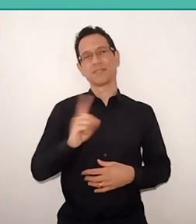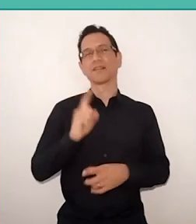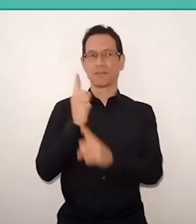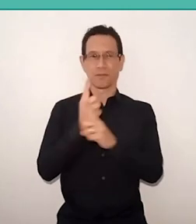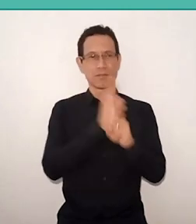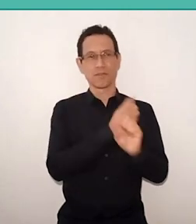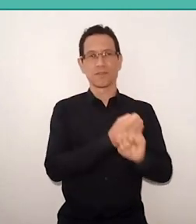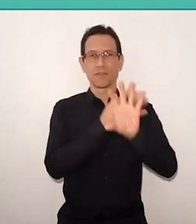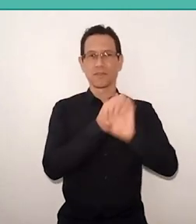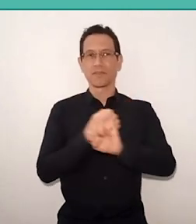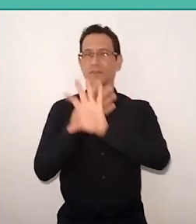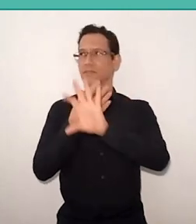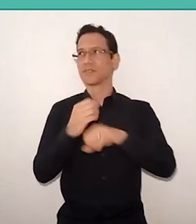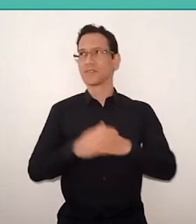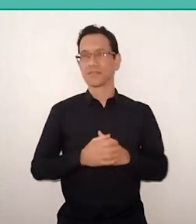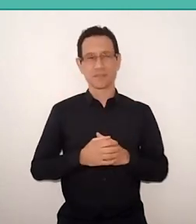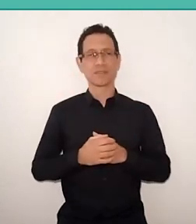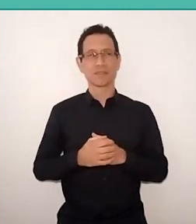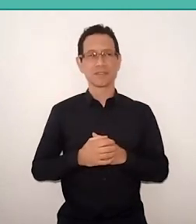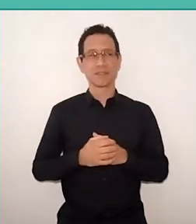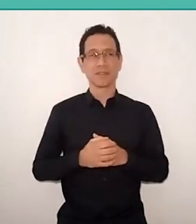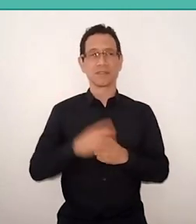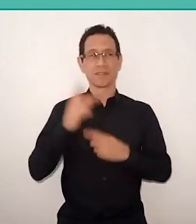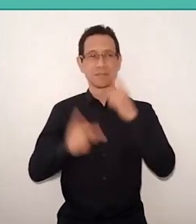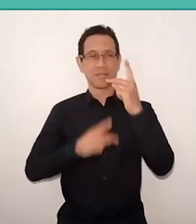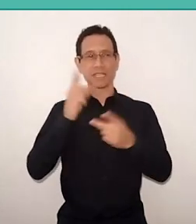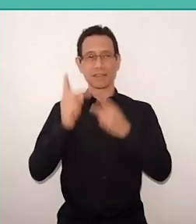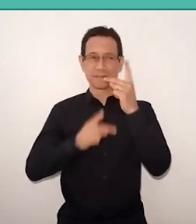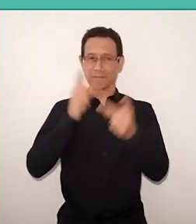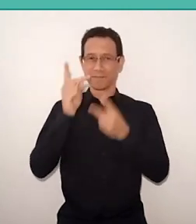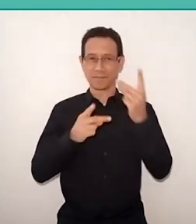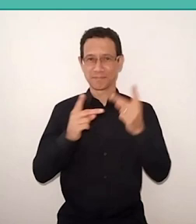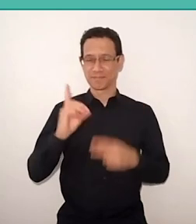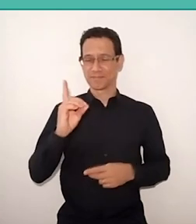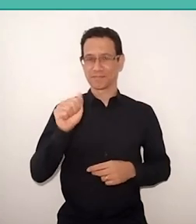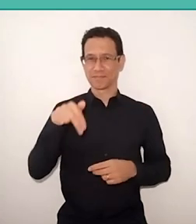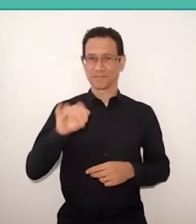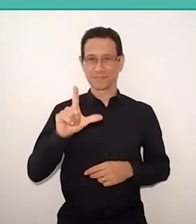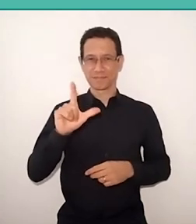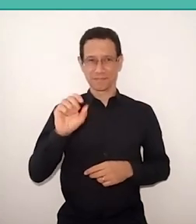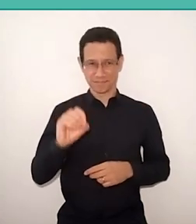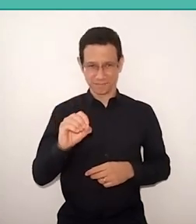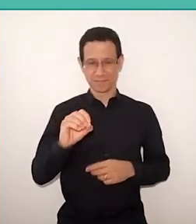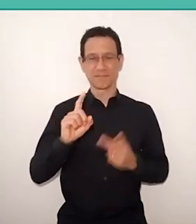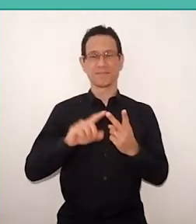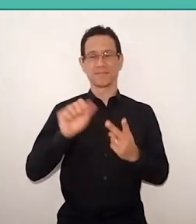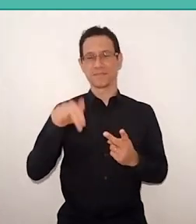As I watched Danilo's speech, Angela’s, Dolores’s and Tereza’s,